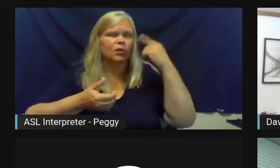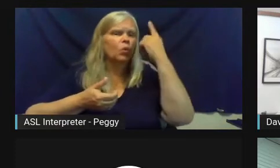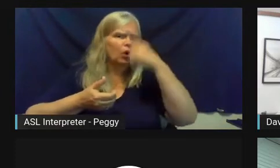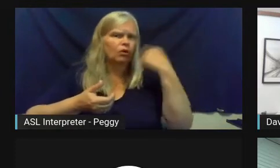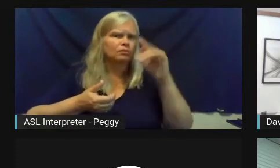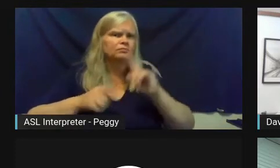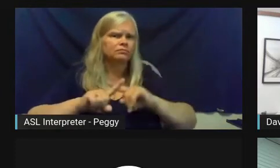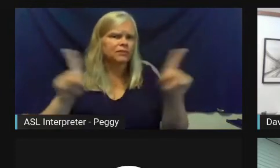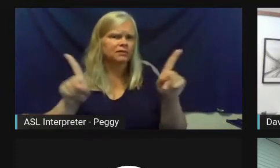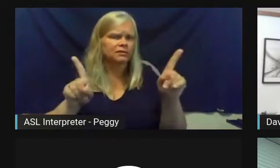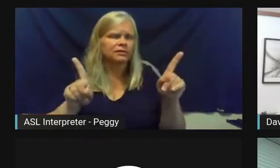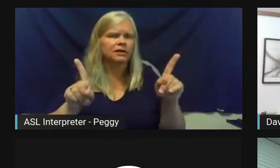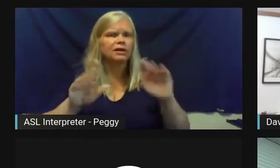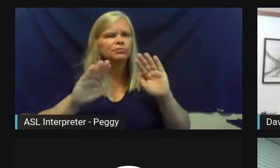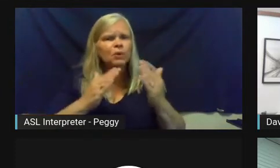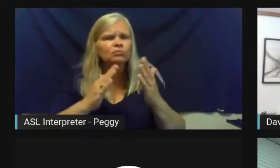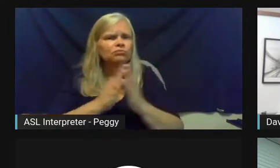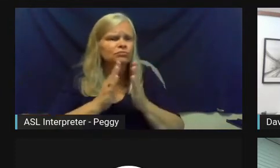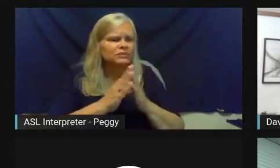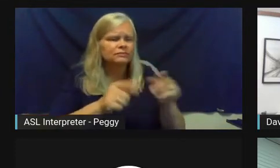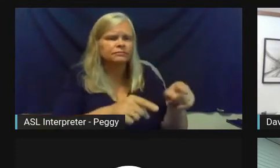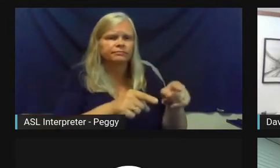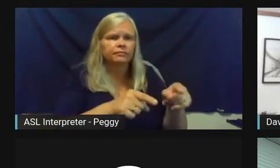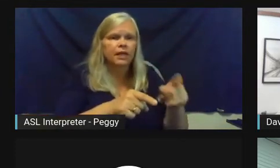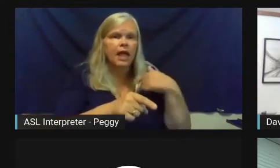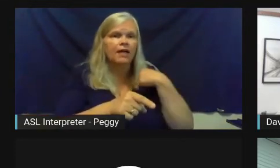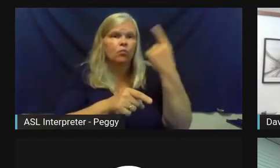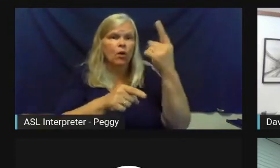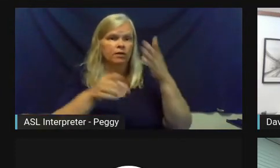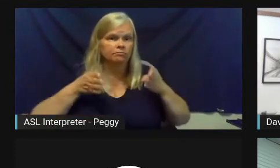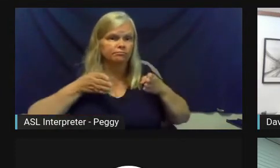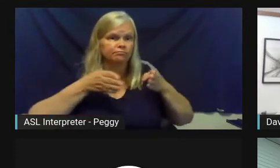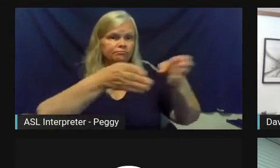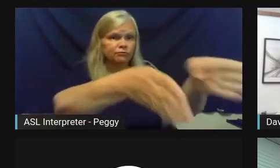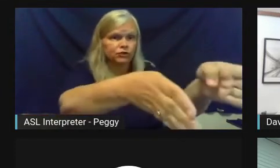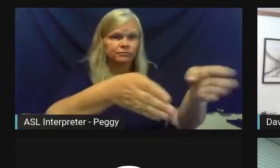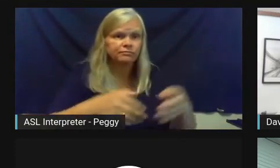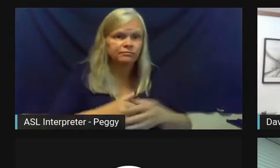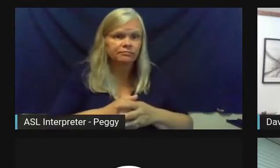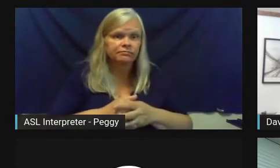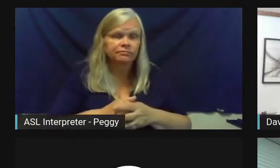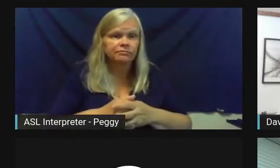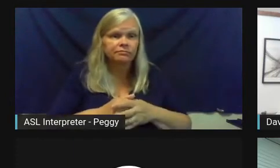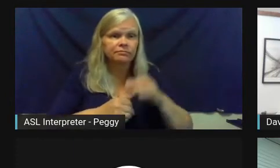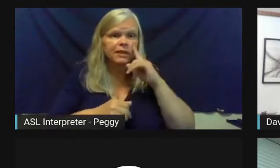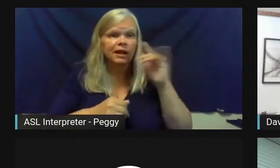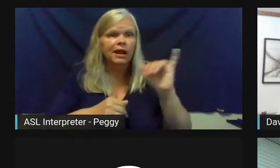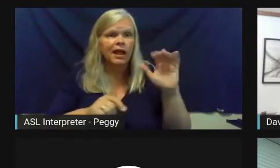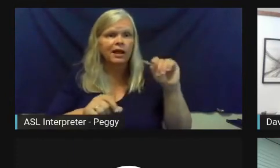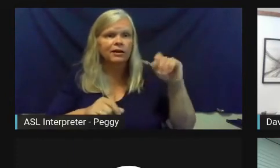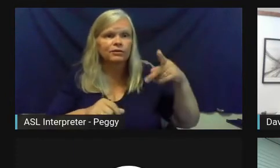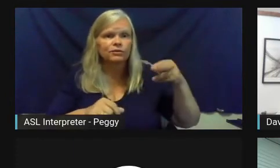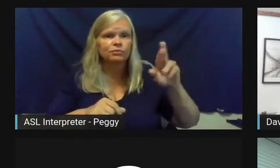I think about a smaller community that might have a main street going on. You know, it could be much like Springboard does in